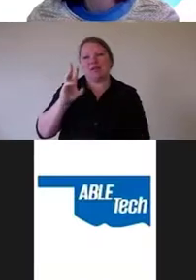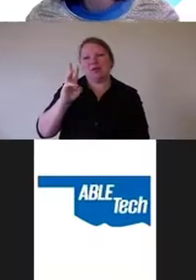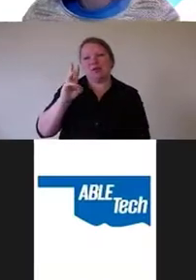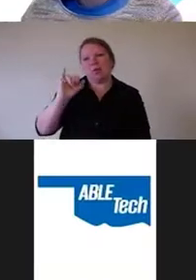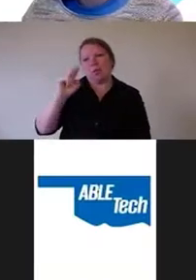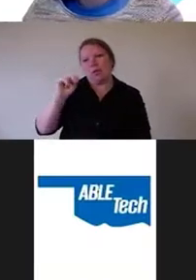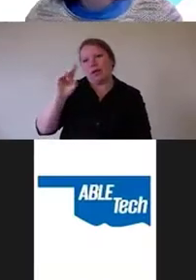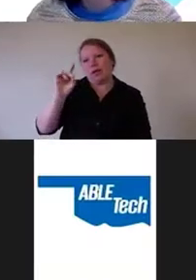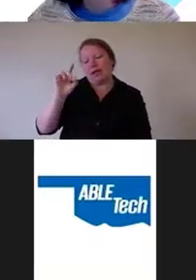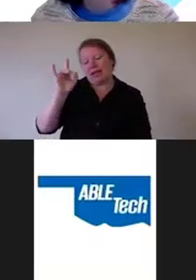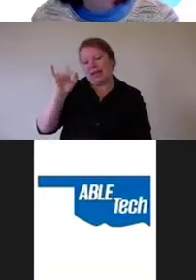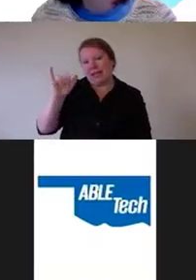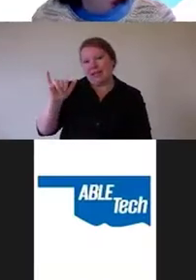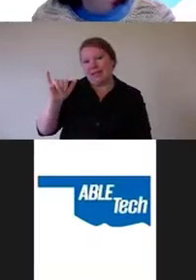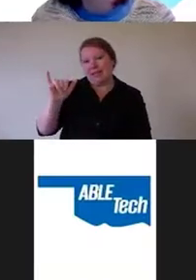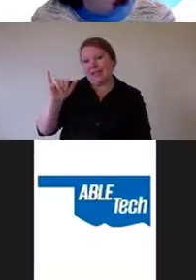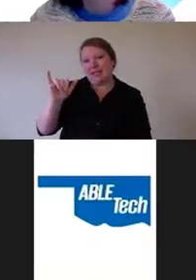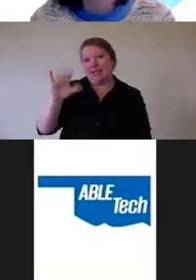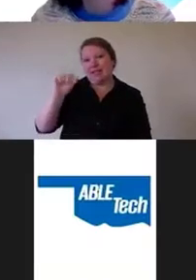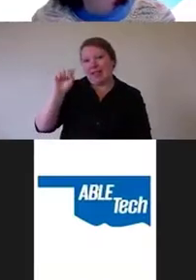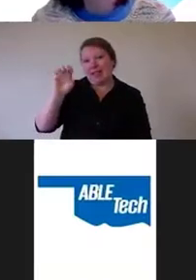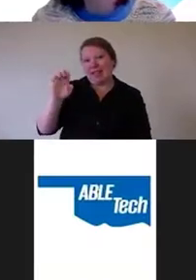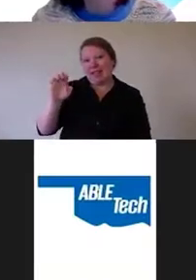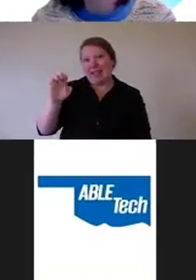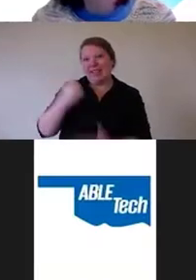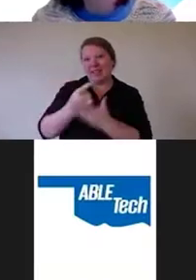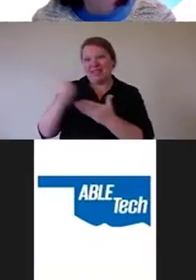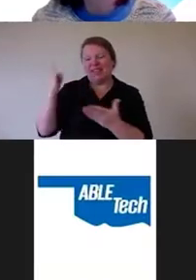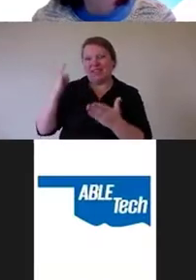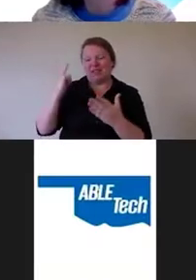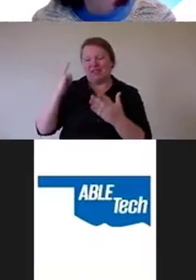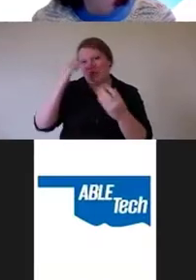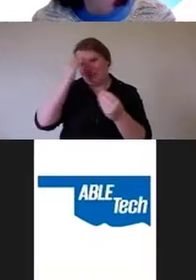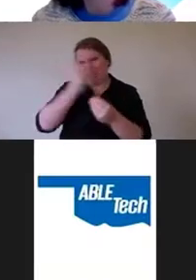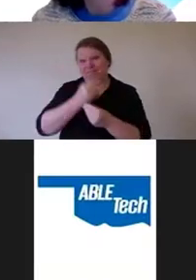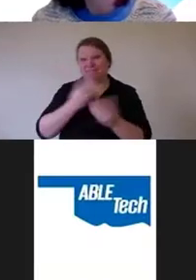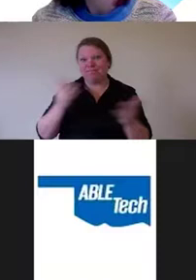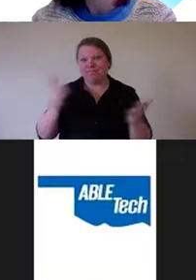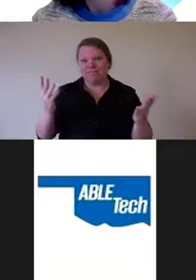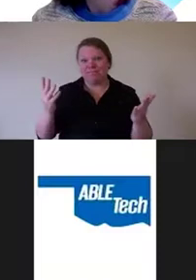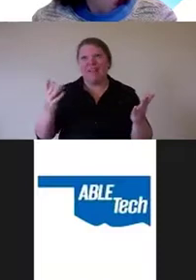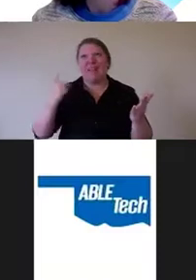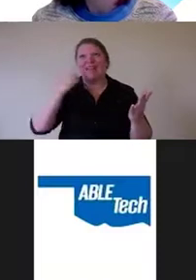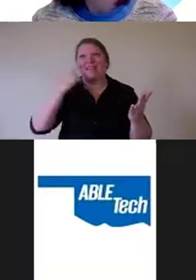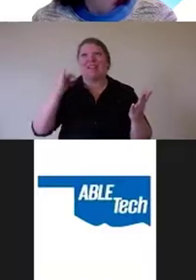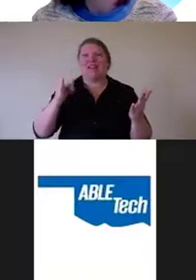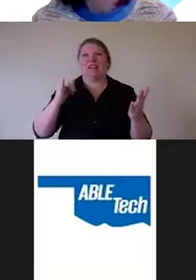I think that it's being perhaps blown a little bit out of proportion in that it's